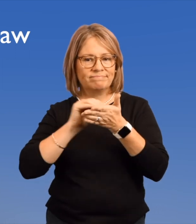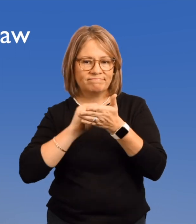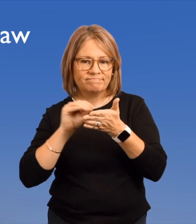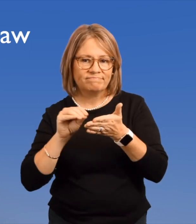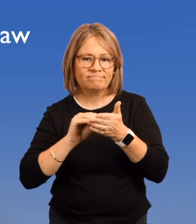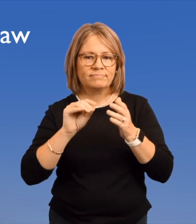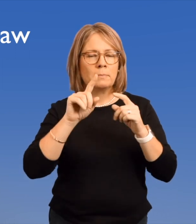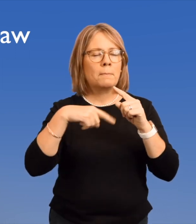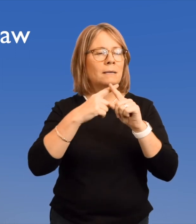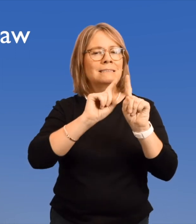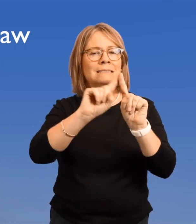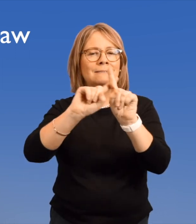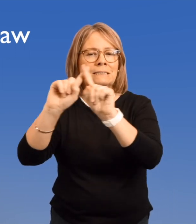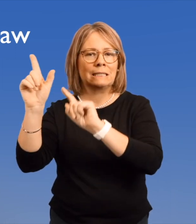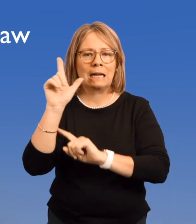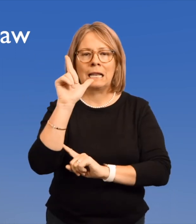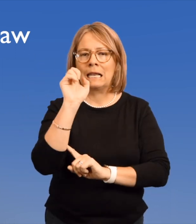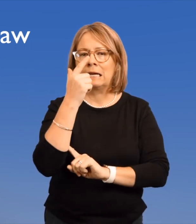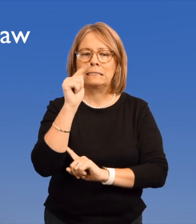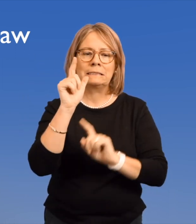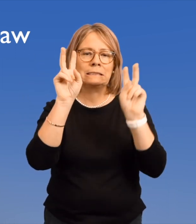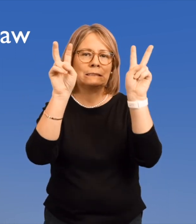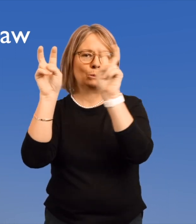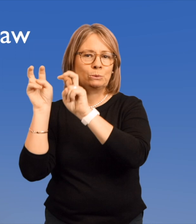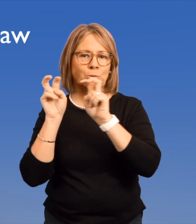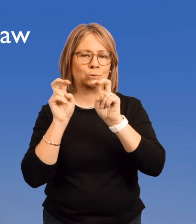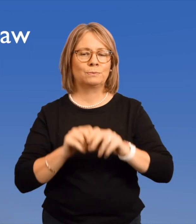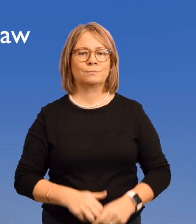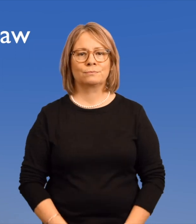who write about different legal issues.